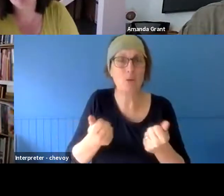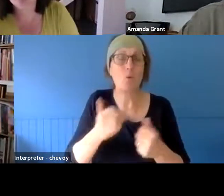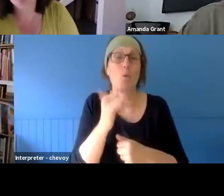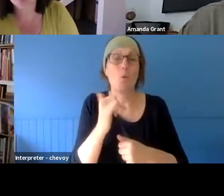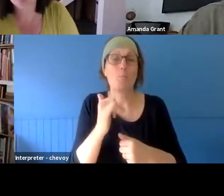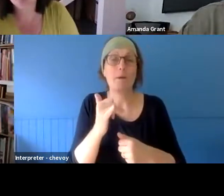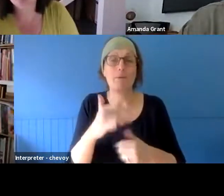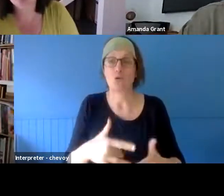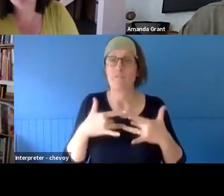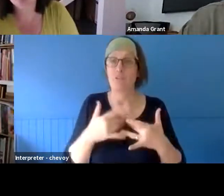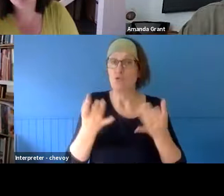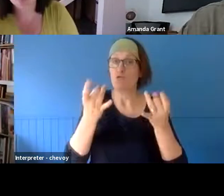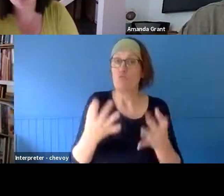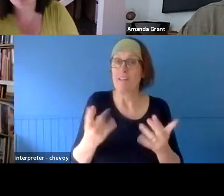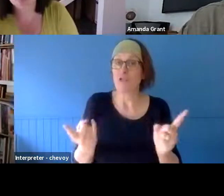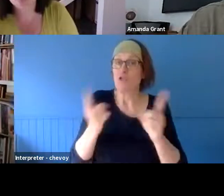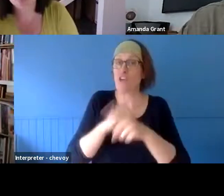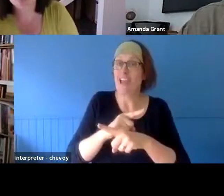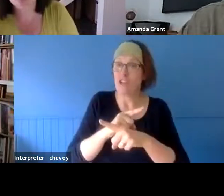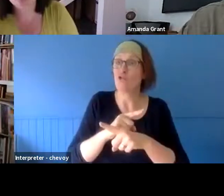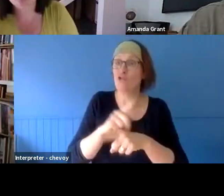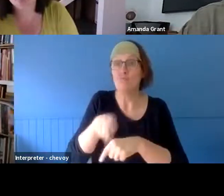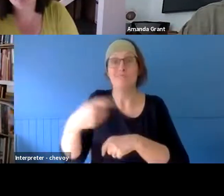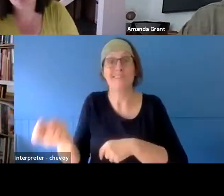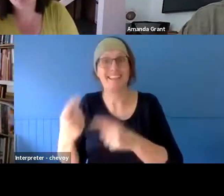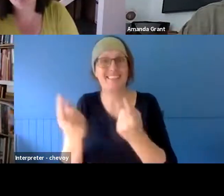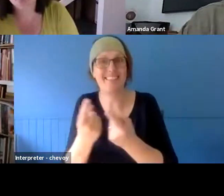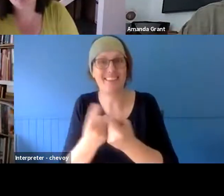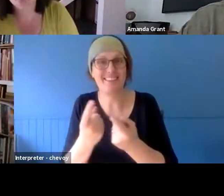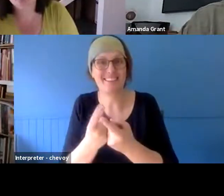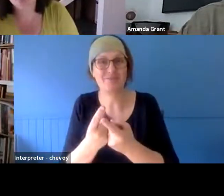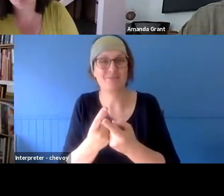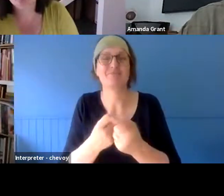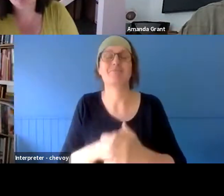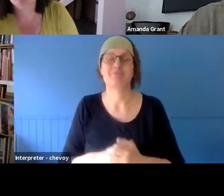the next layer of the onion or the next phase or whatever. So it feels